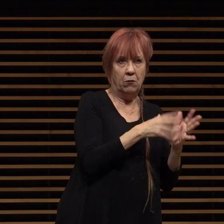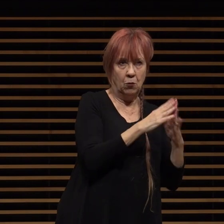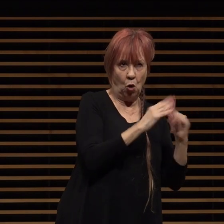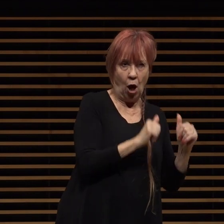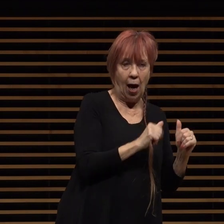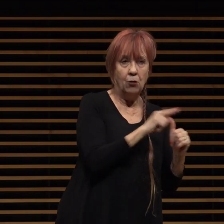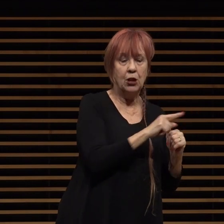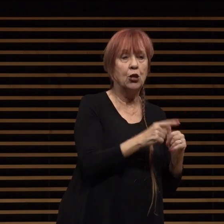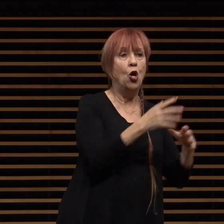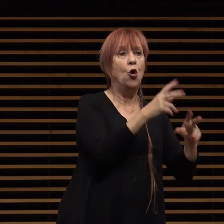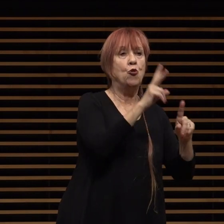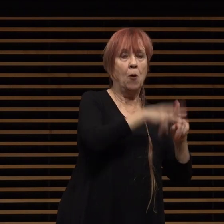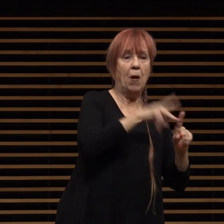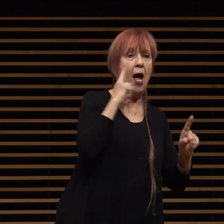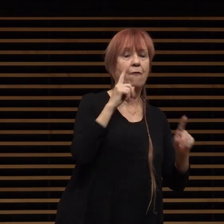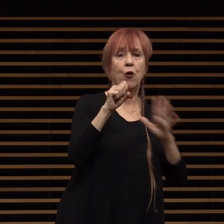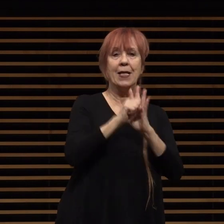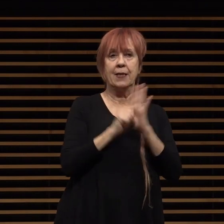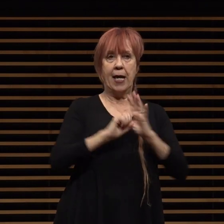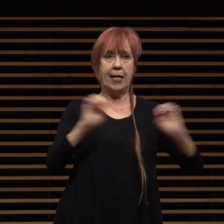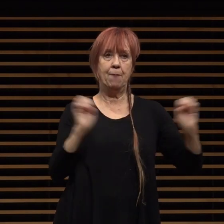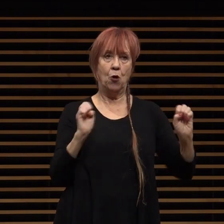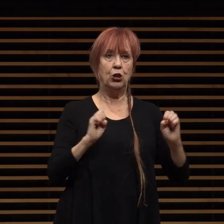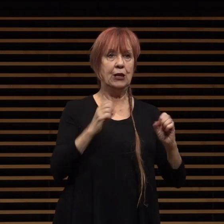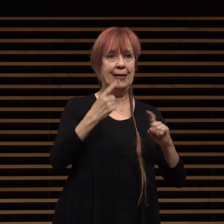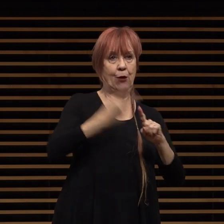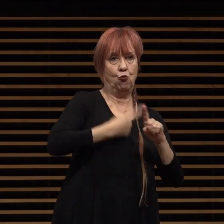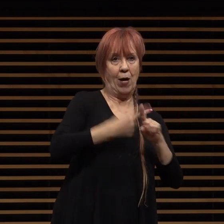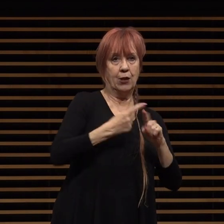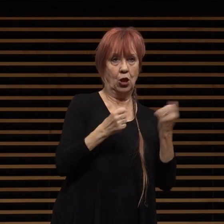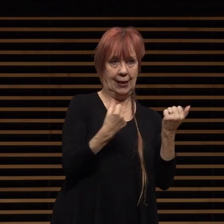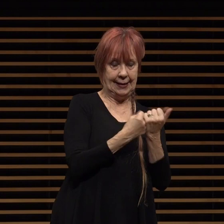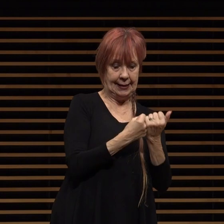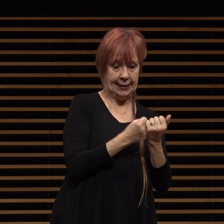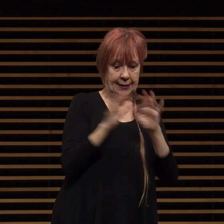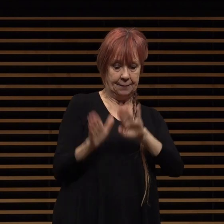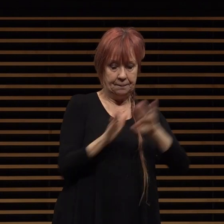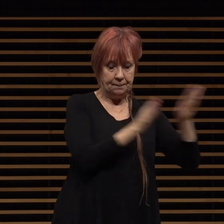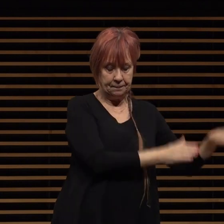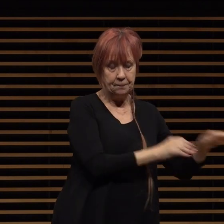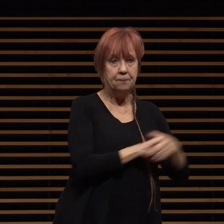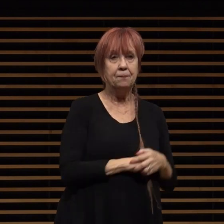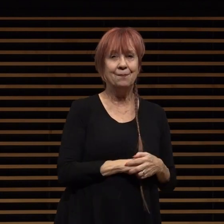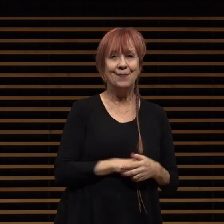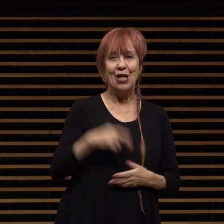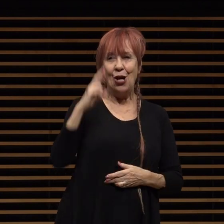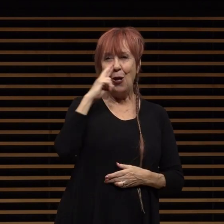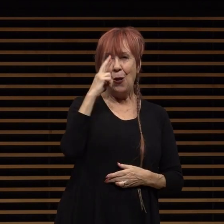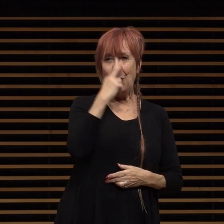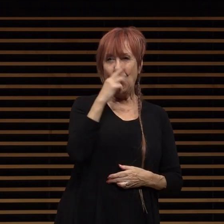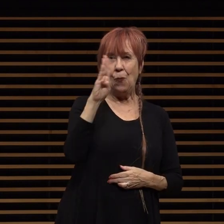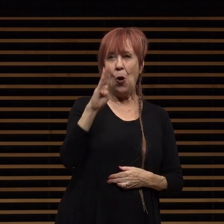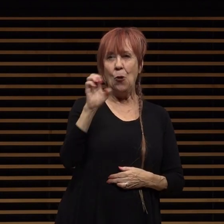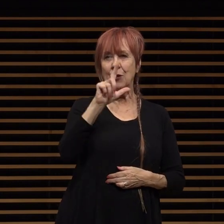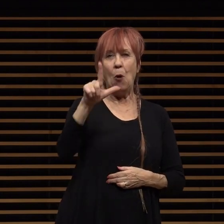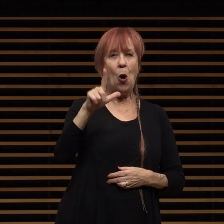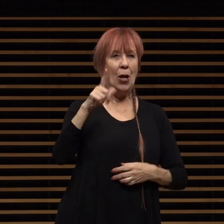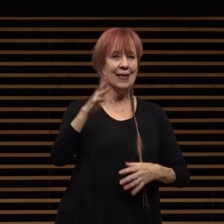emergency rental assistance switching gears the rose bowl is back